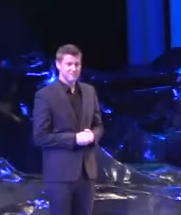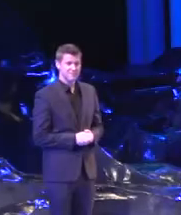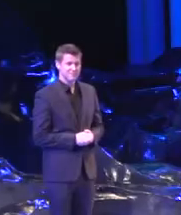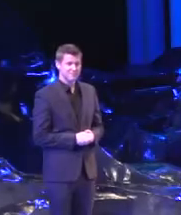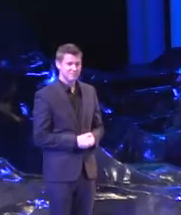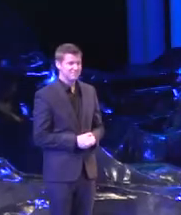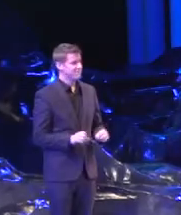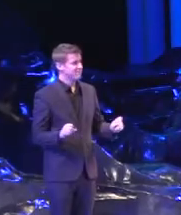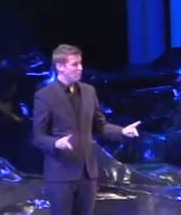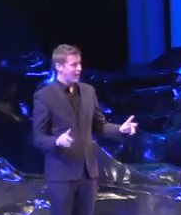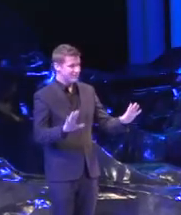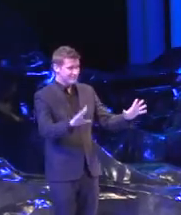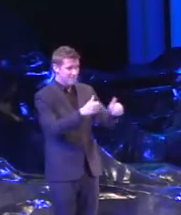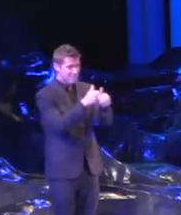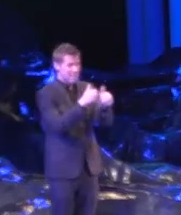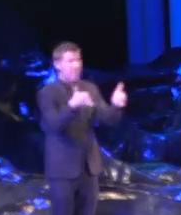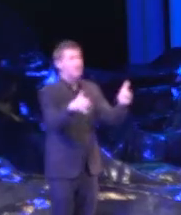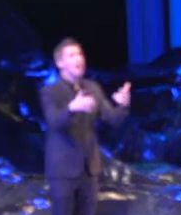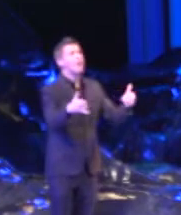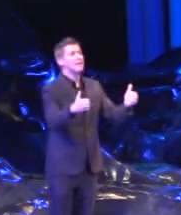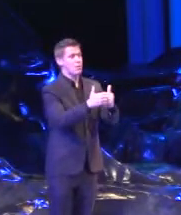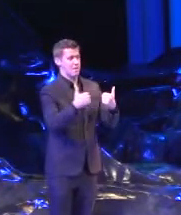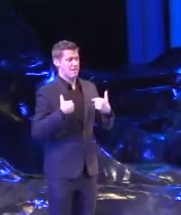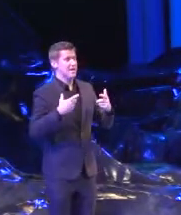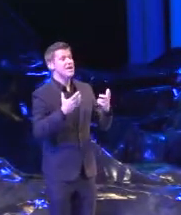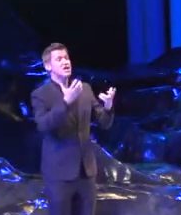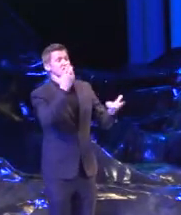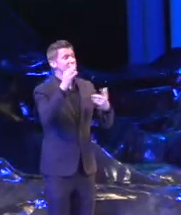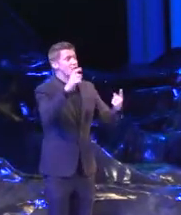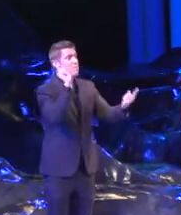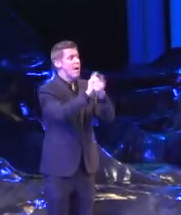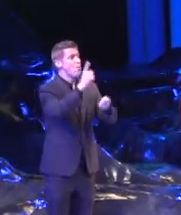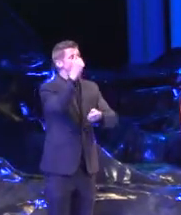Okay, play along with me. Gimme a shout if you met at least one new person today.